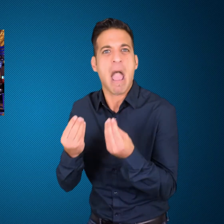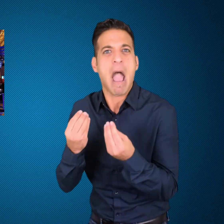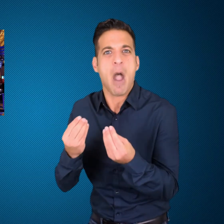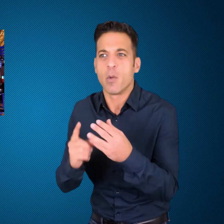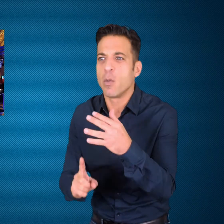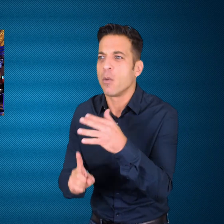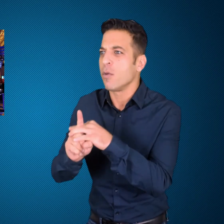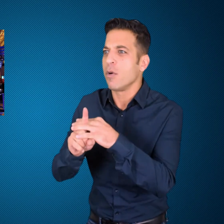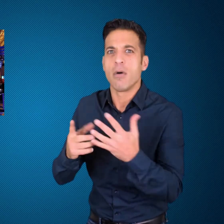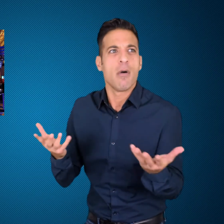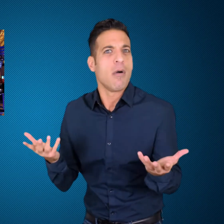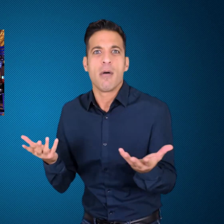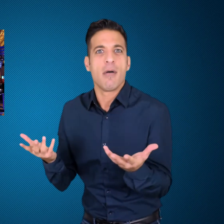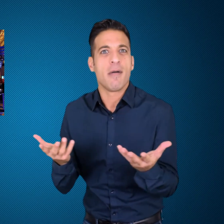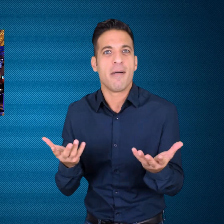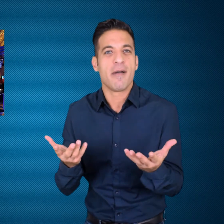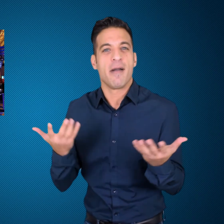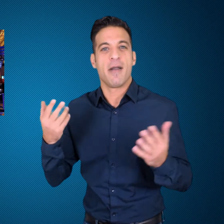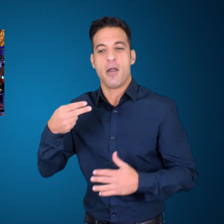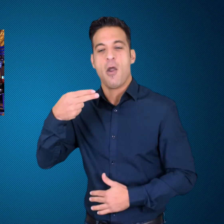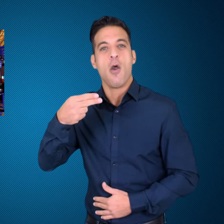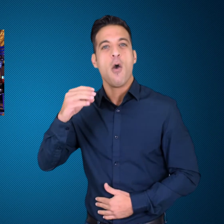How did this happen? Hollywood Casino